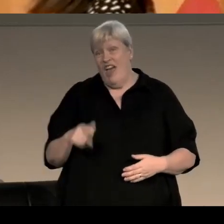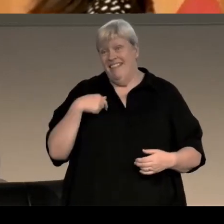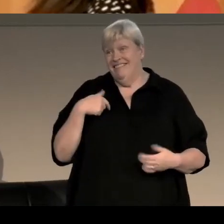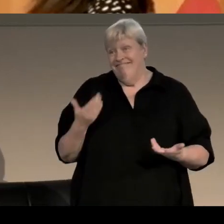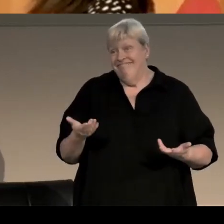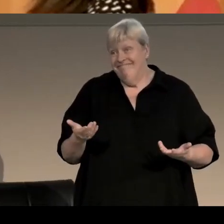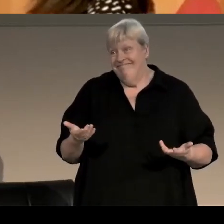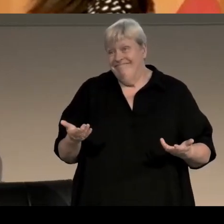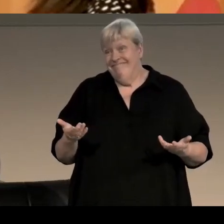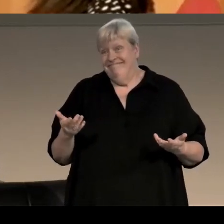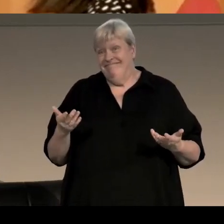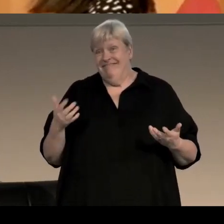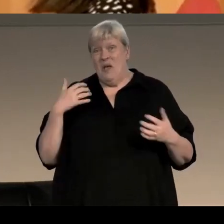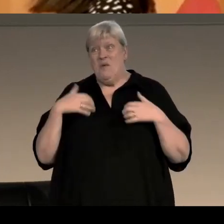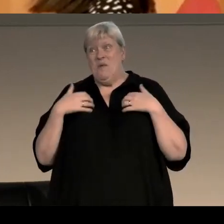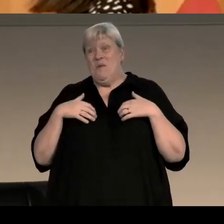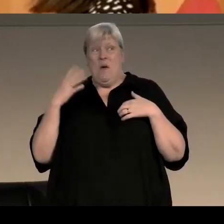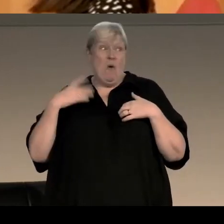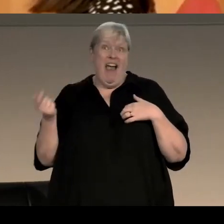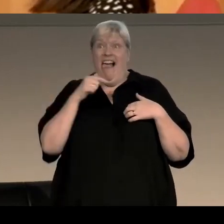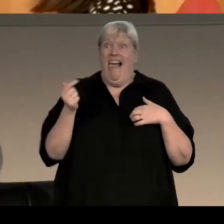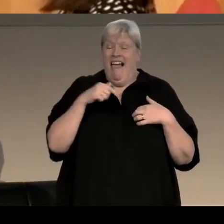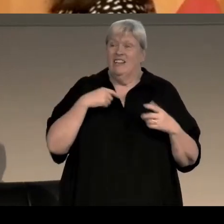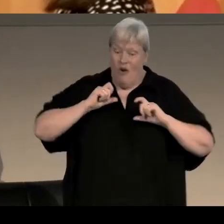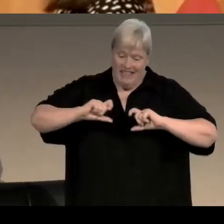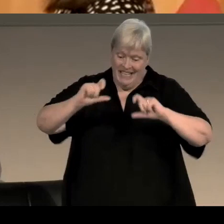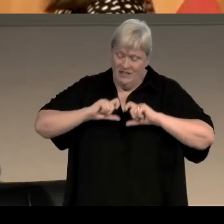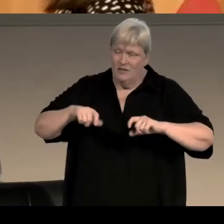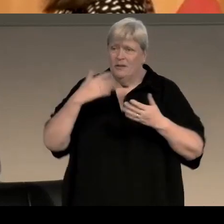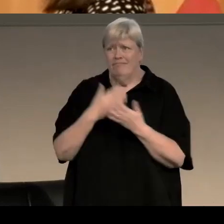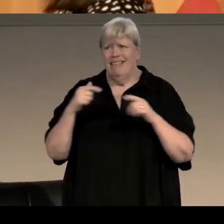And I can't wait to get back to them. The thing that is going to be a real challenge with